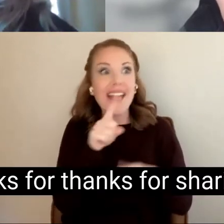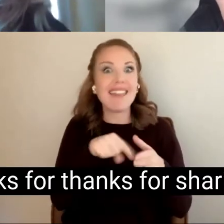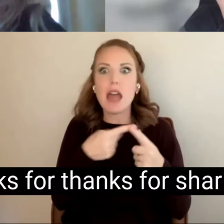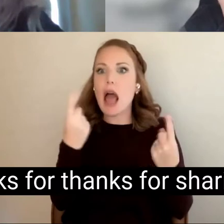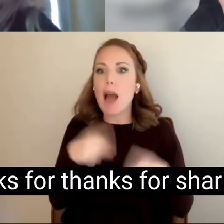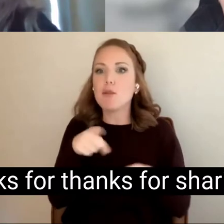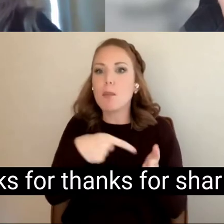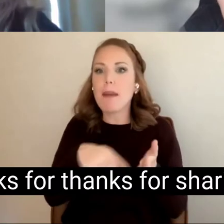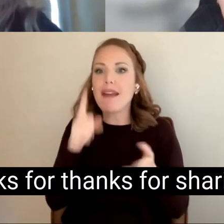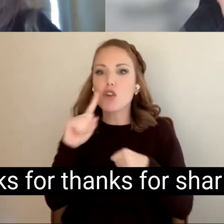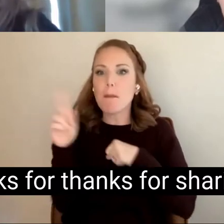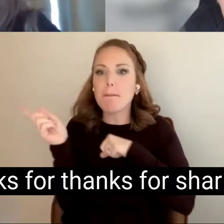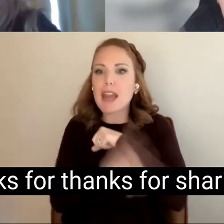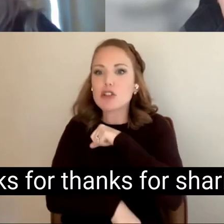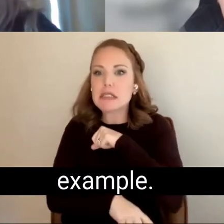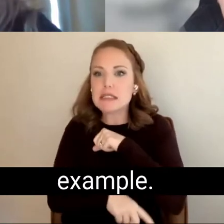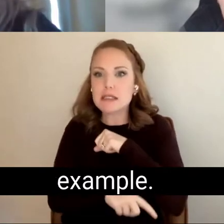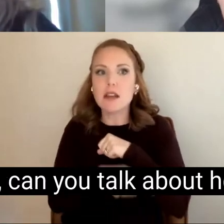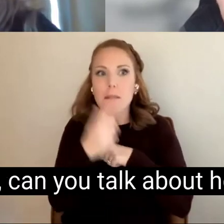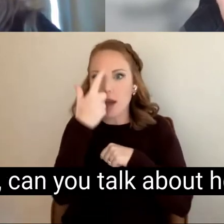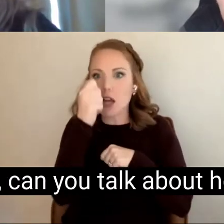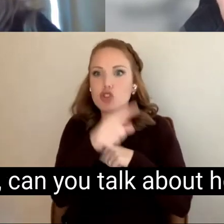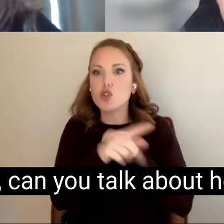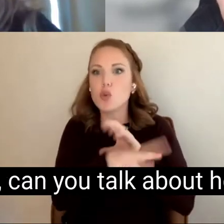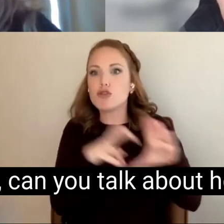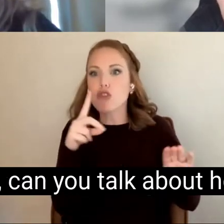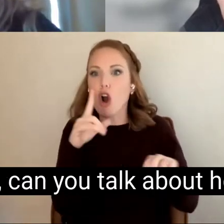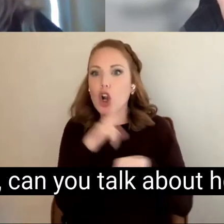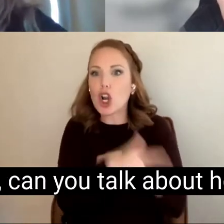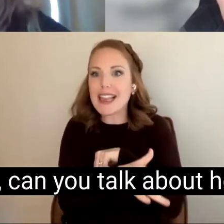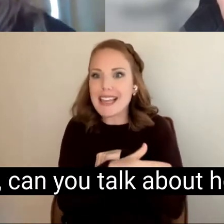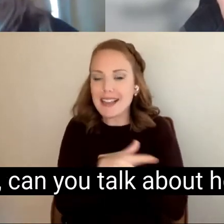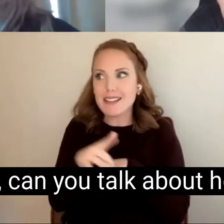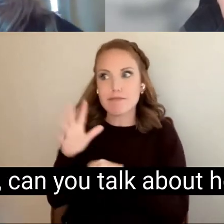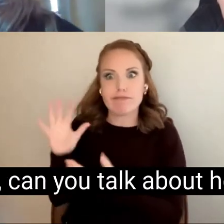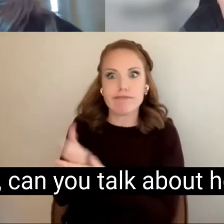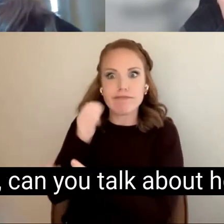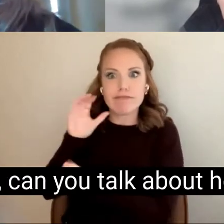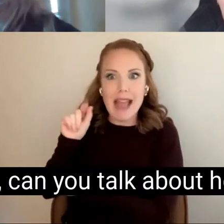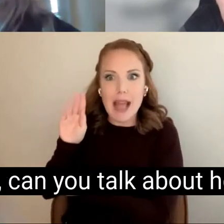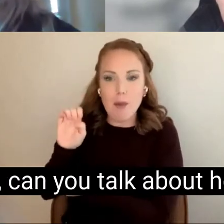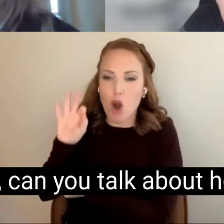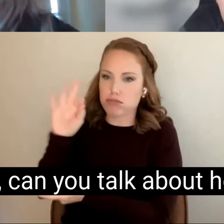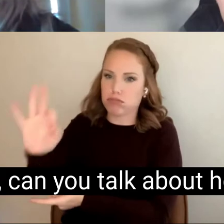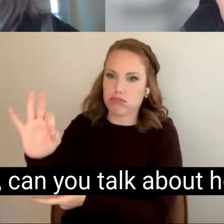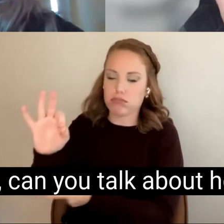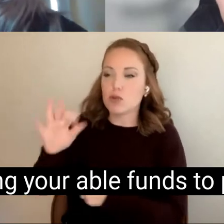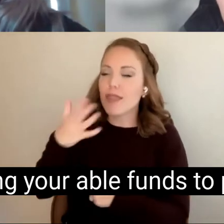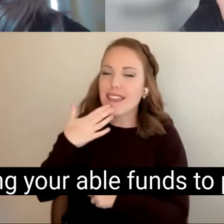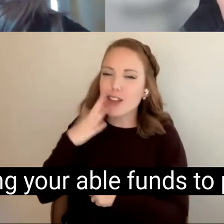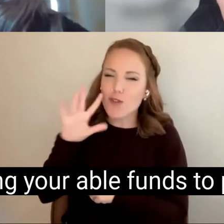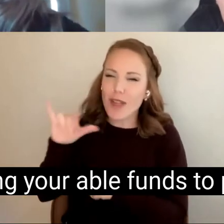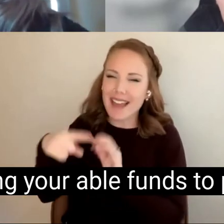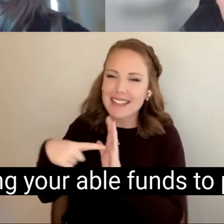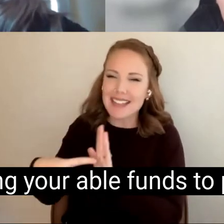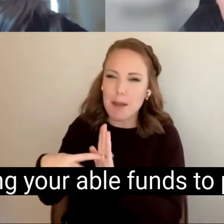So, thanks for thanks for sharing that example. Find then, can you talk about how what you're using your able funds to purchase